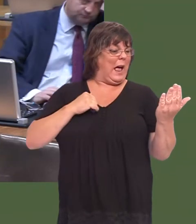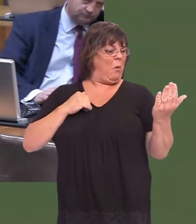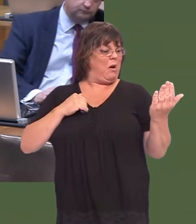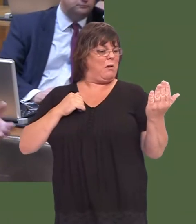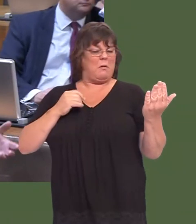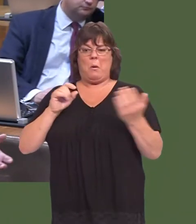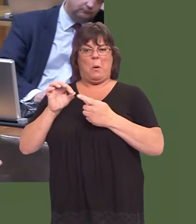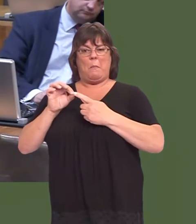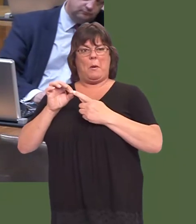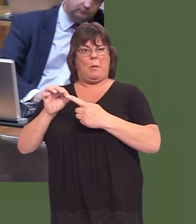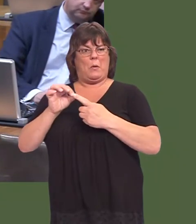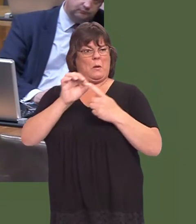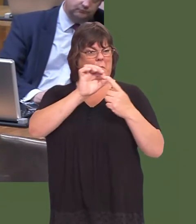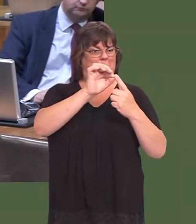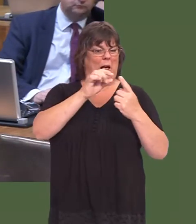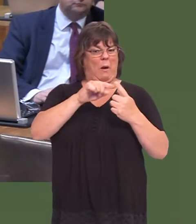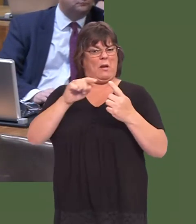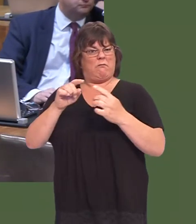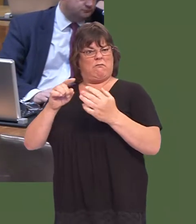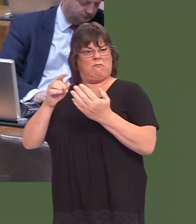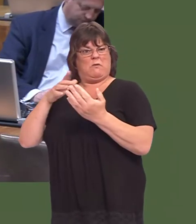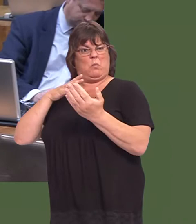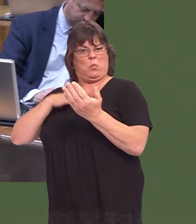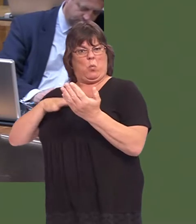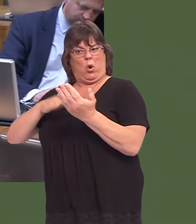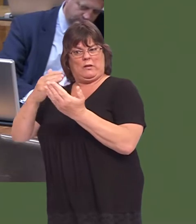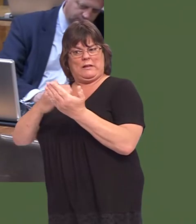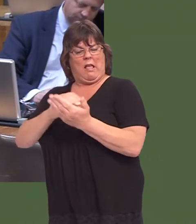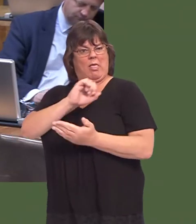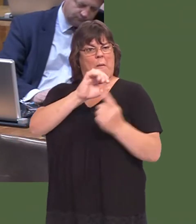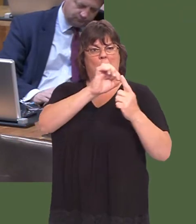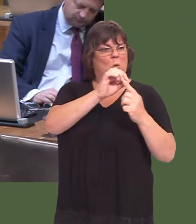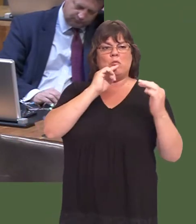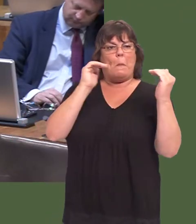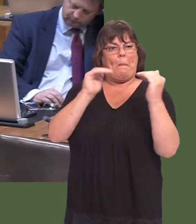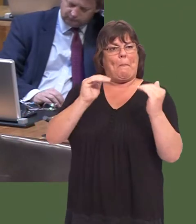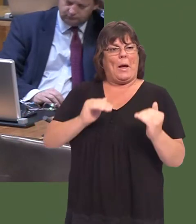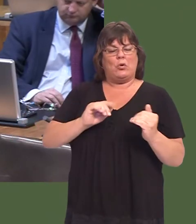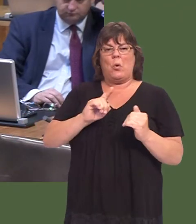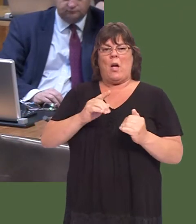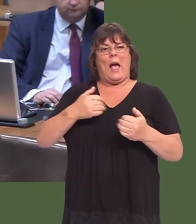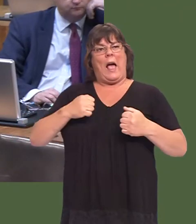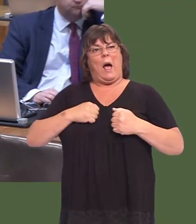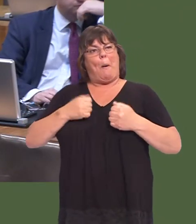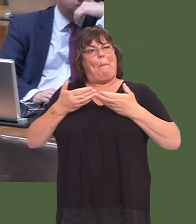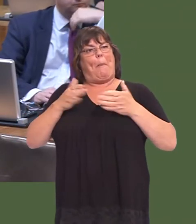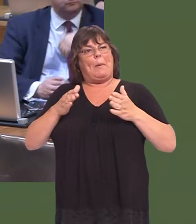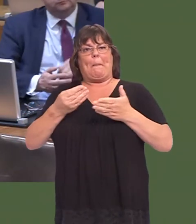If a new proposal comes forward then, of course, weíd examine it. But we cannot take the risk with public money and take the risk of this money appearing